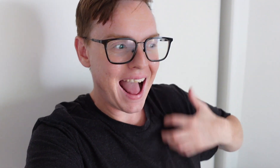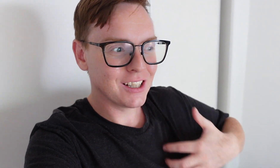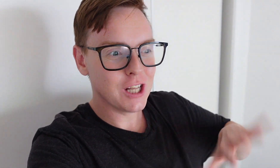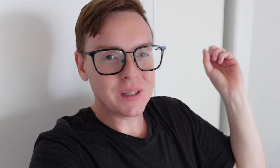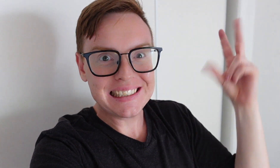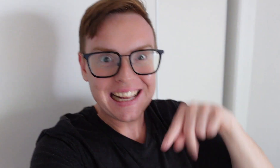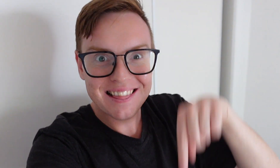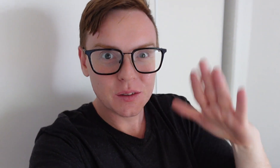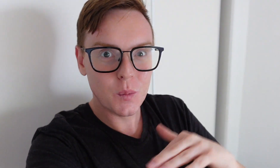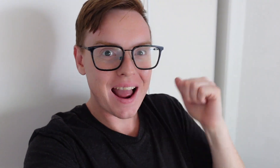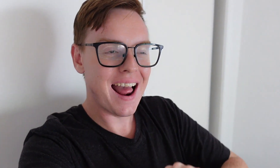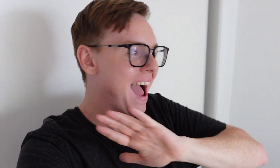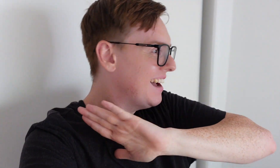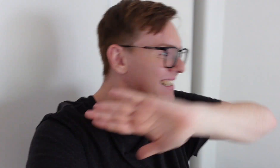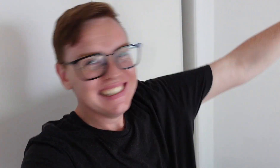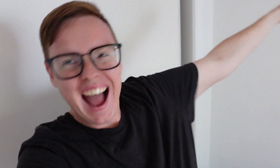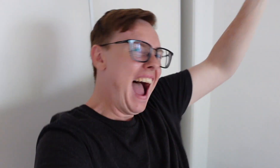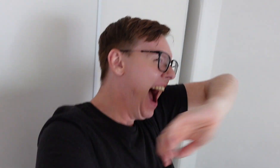I'm so excited to go Sydney this weekend!